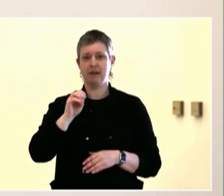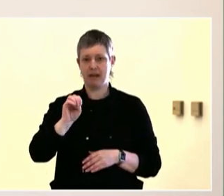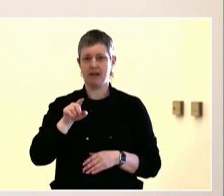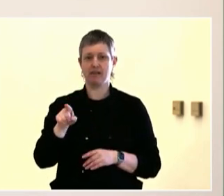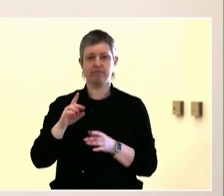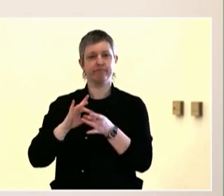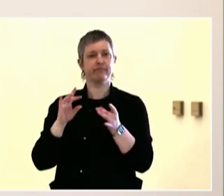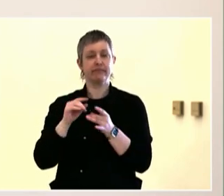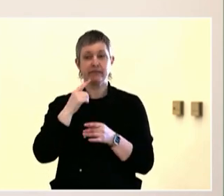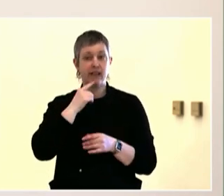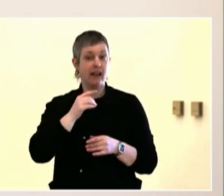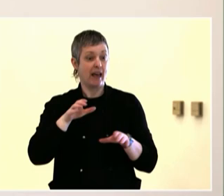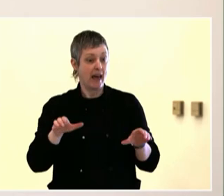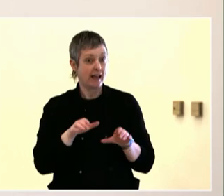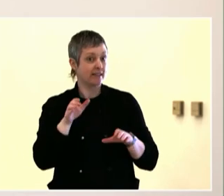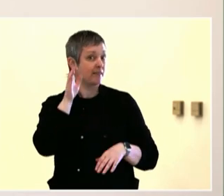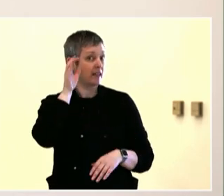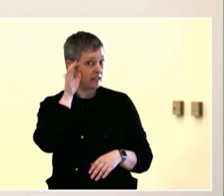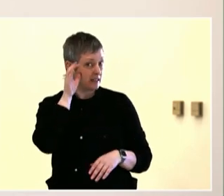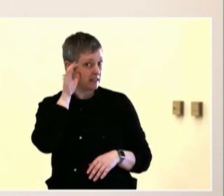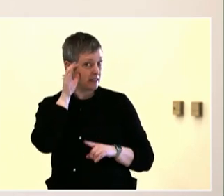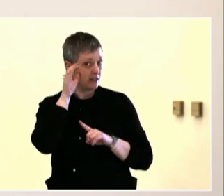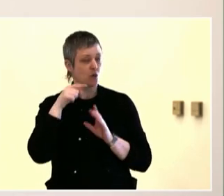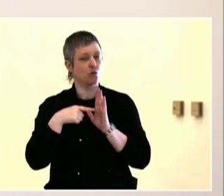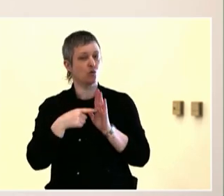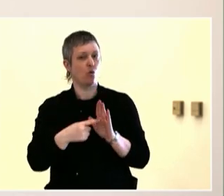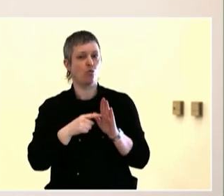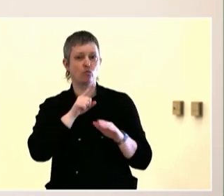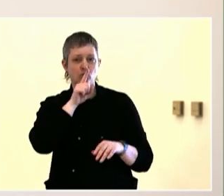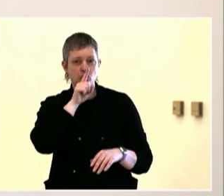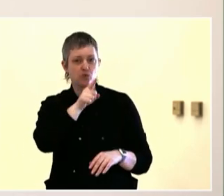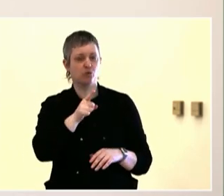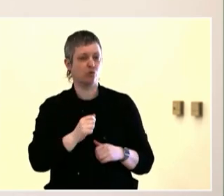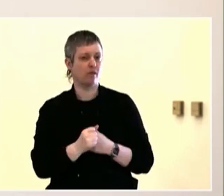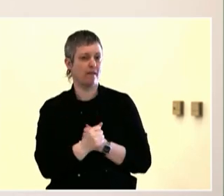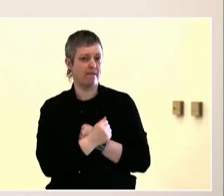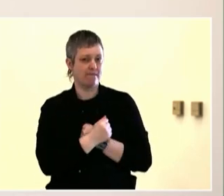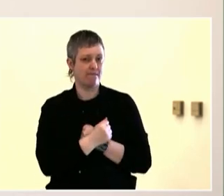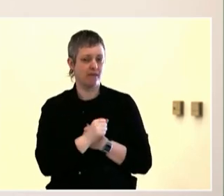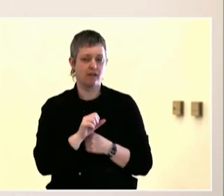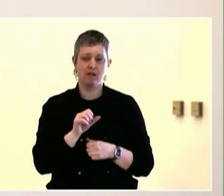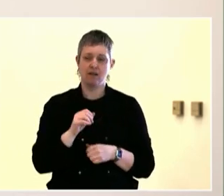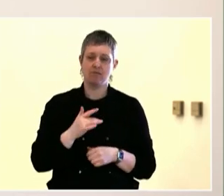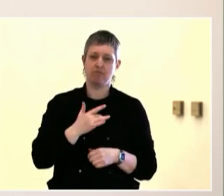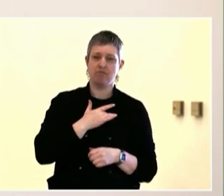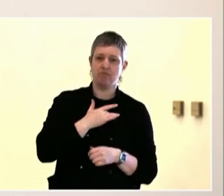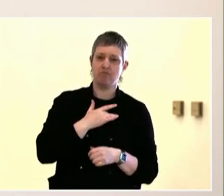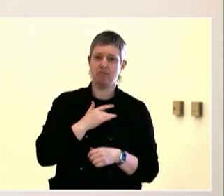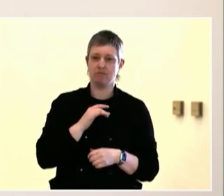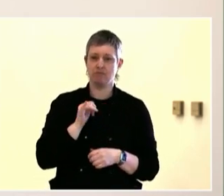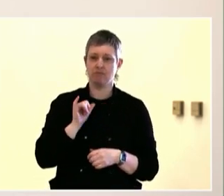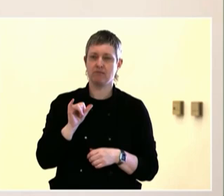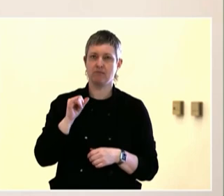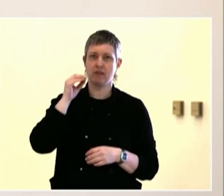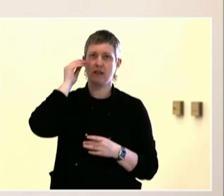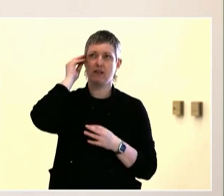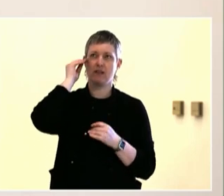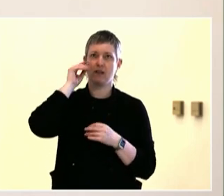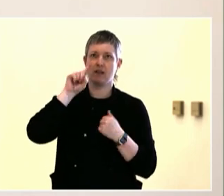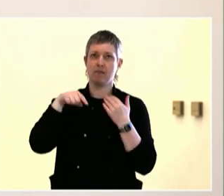connection along with caring for each other and that if we're not connected, we can't care for each other in a way we need to be.